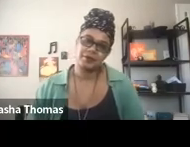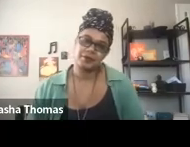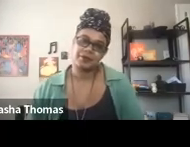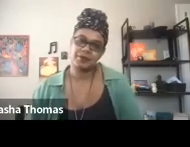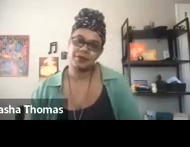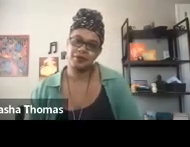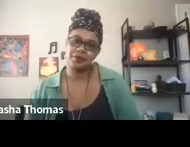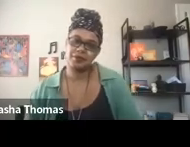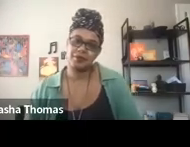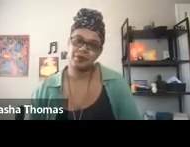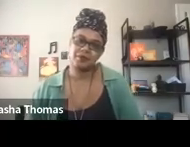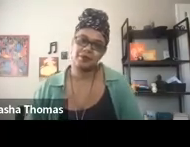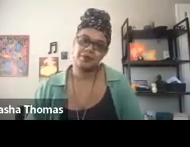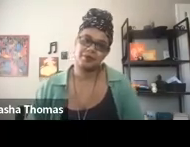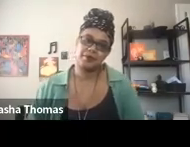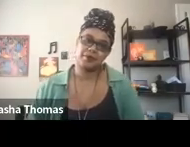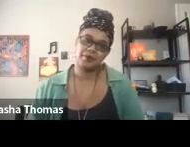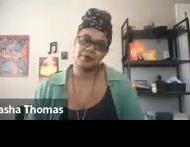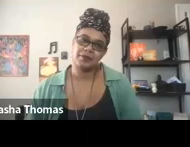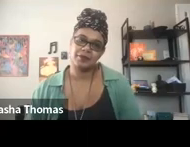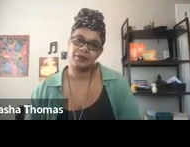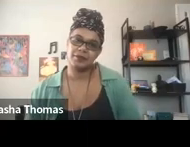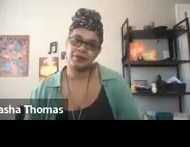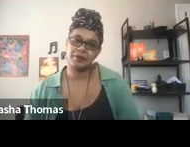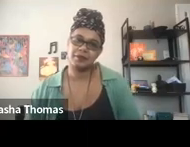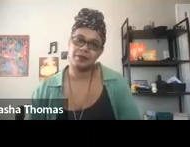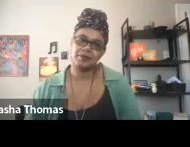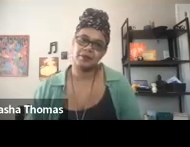Oh, my precious spirits.